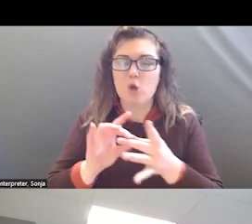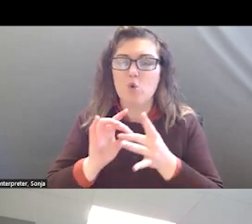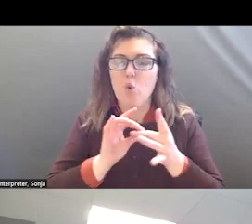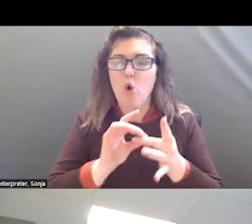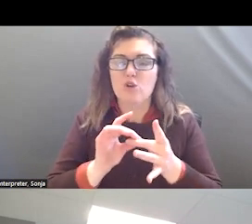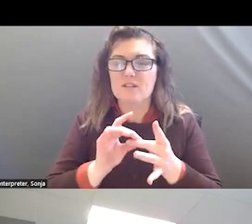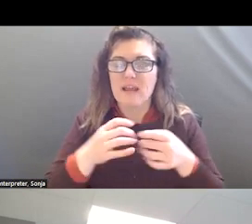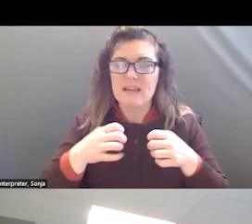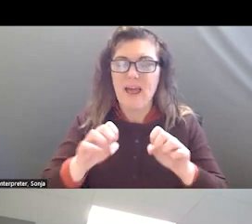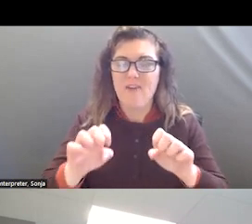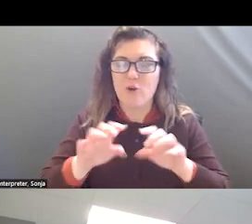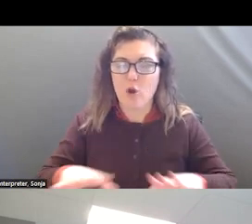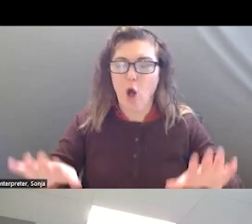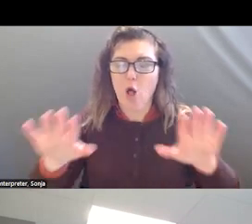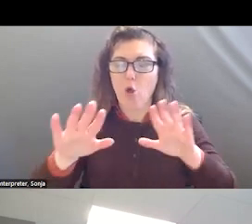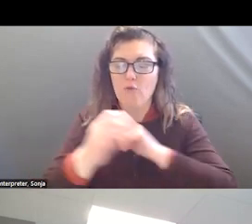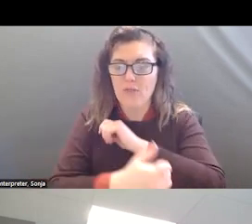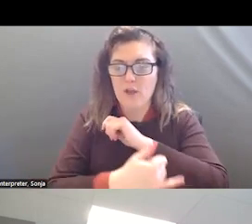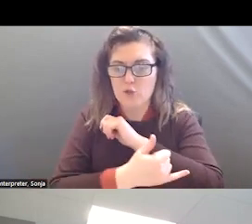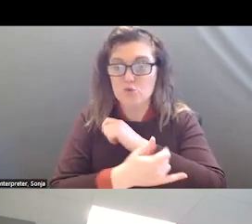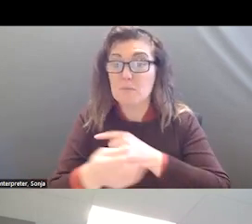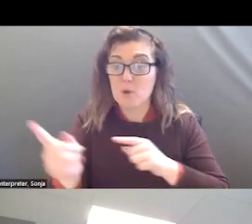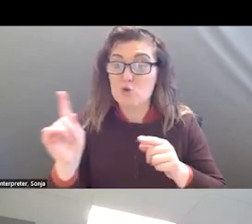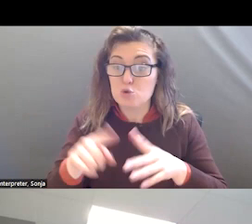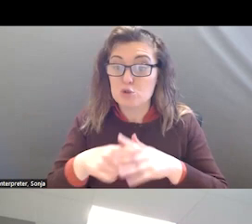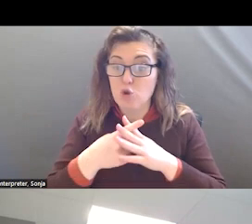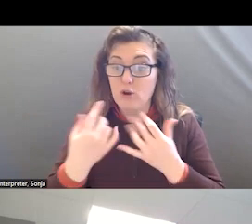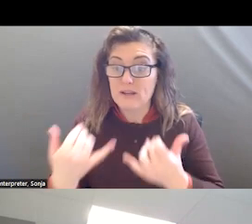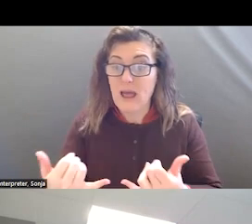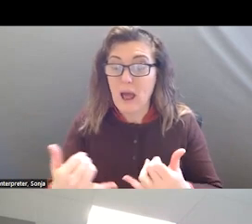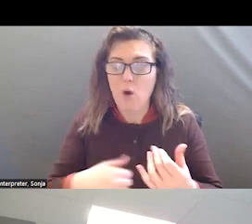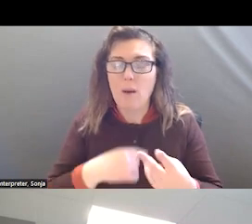COUNTRY, WHICH YOU GUYS ARE STARTING. WHAT ELSE HAPPENED IS THERE WERE